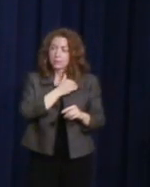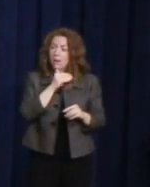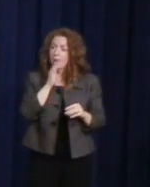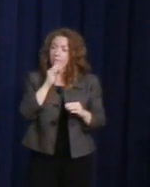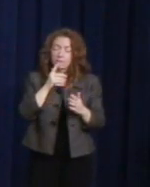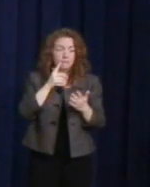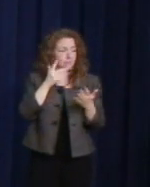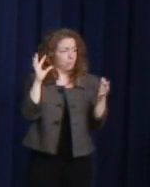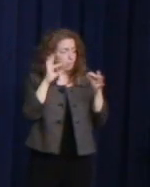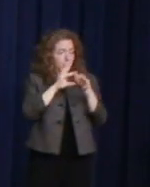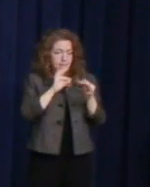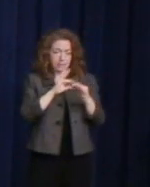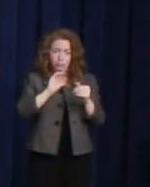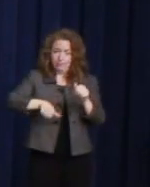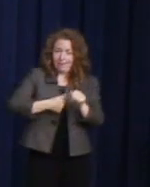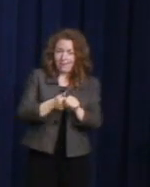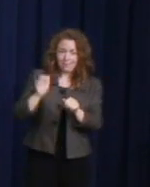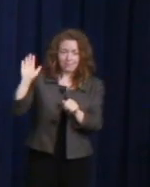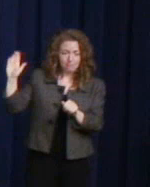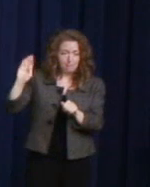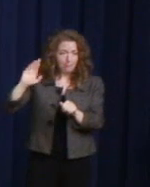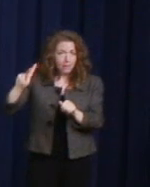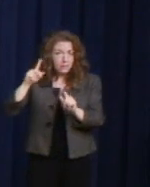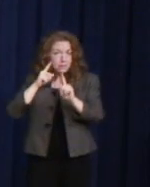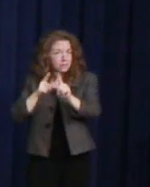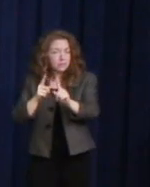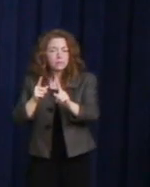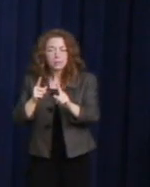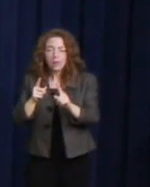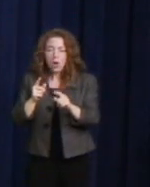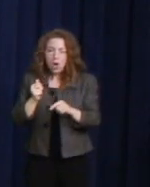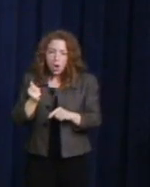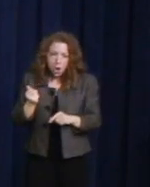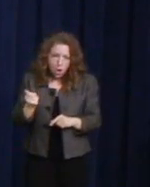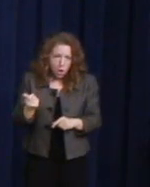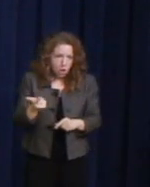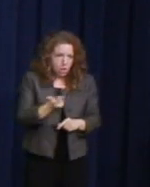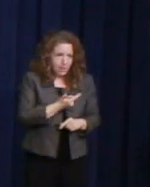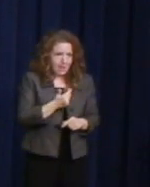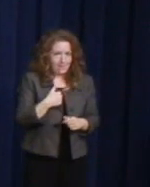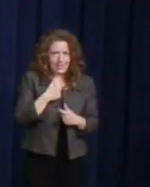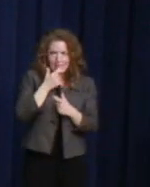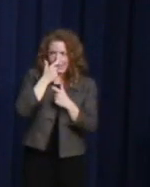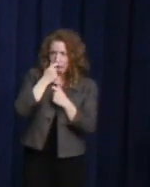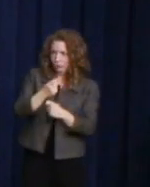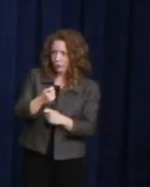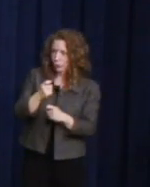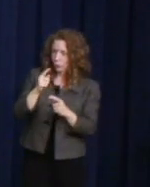have a stake in equality, as you heard from John Lewis. And let it do something else.